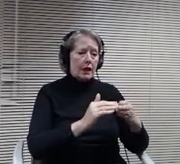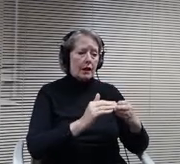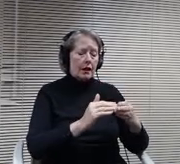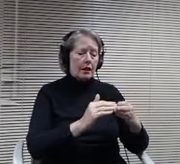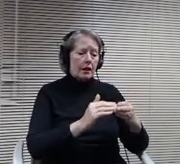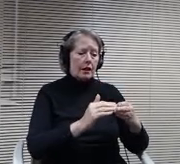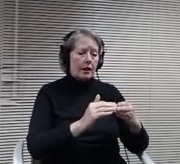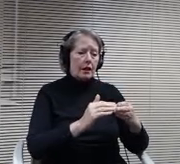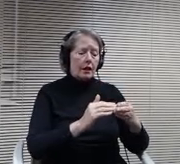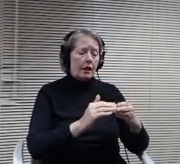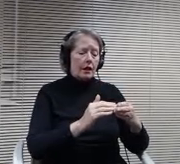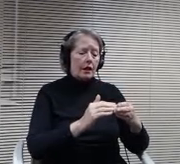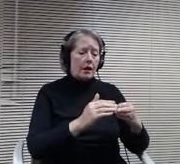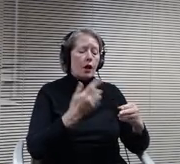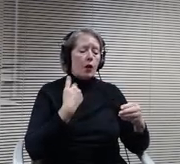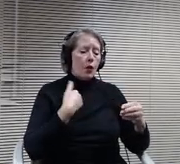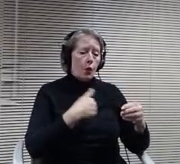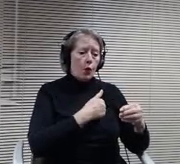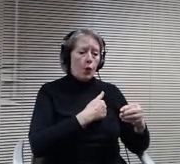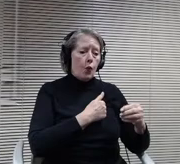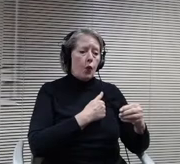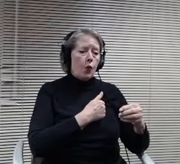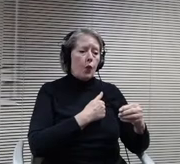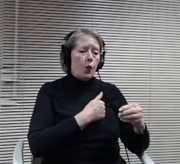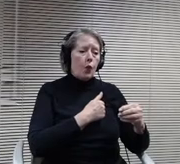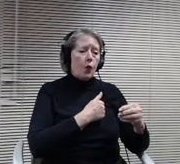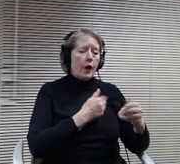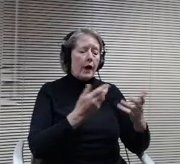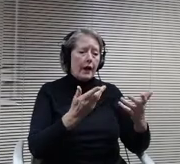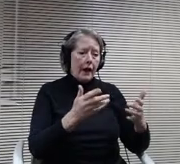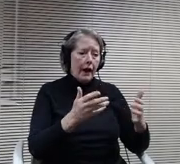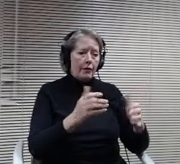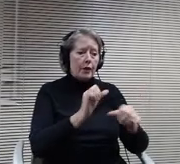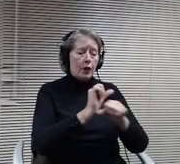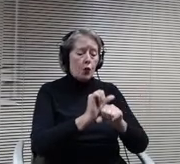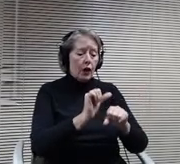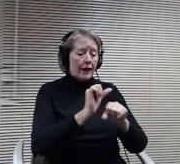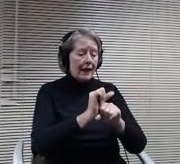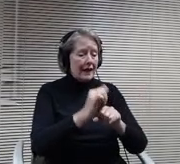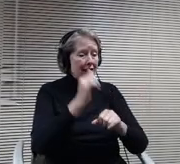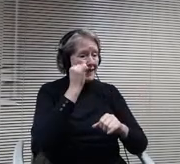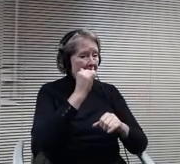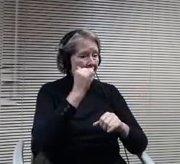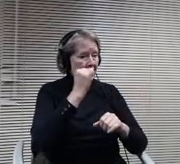You know with the Department of Health and articulating how we're addressing various situations within our schools.